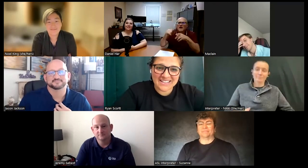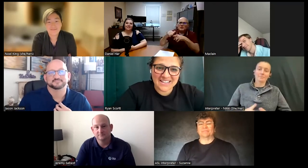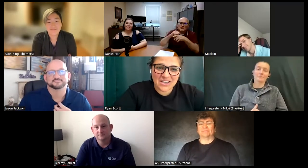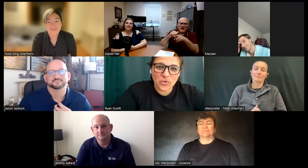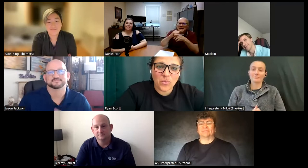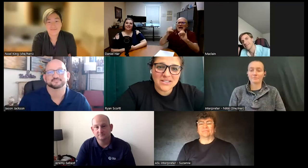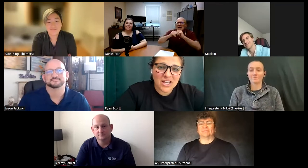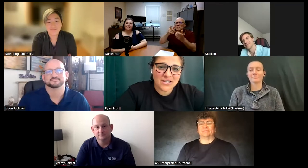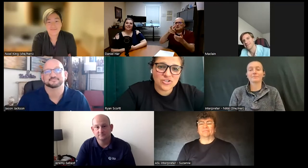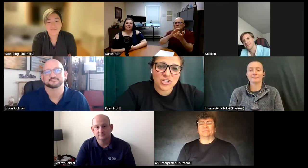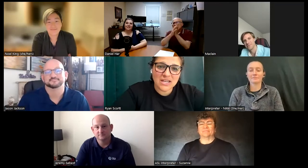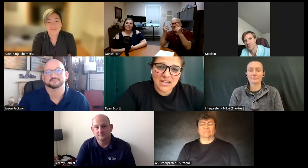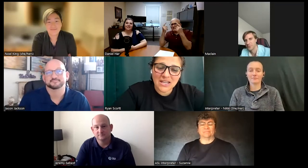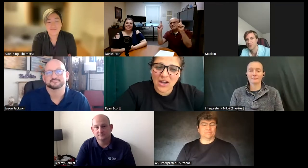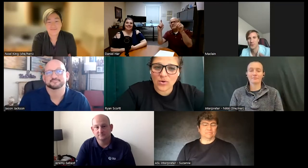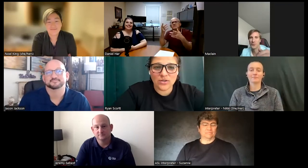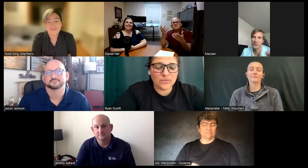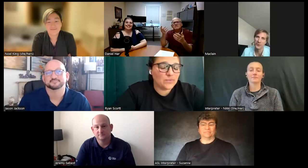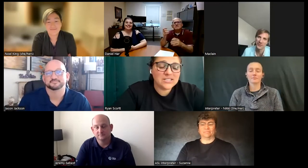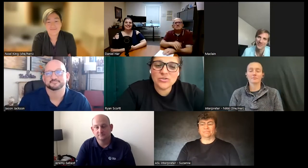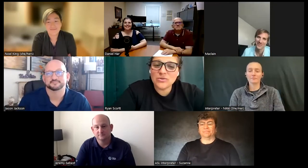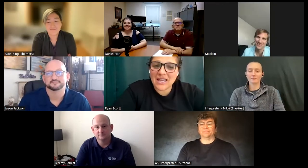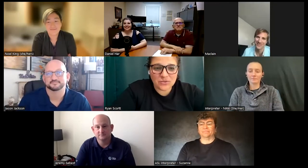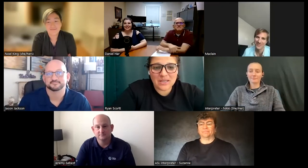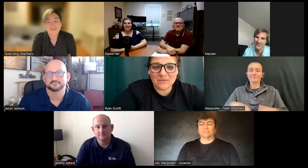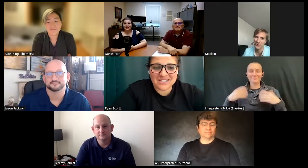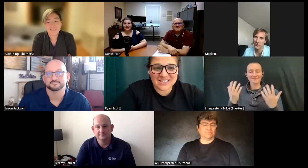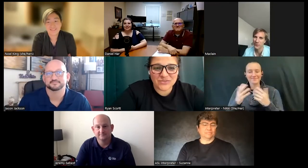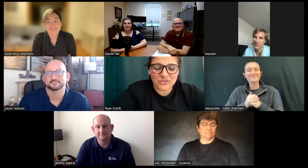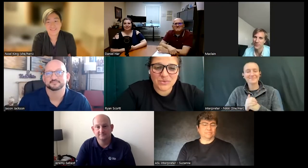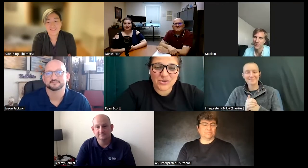what kind of training or what did you get to become successful to where you